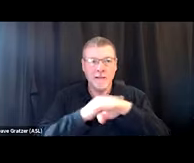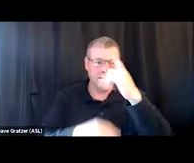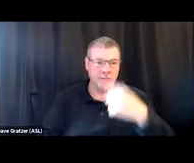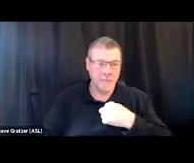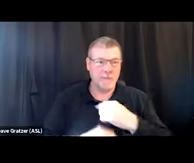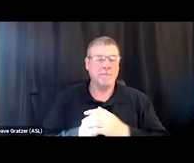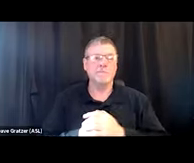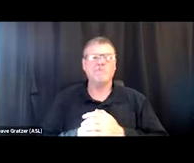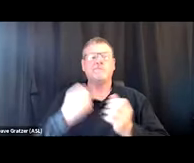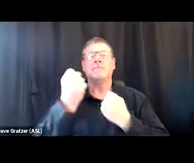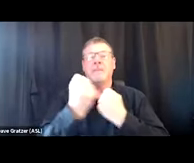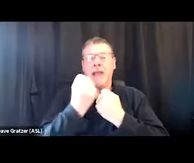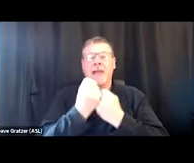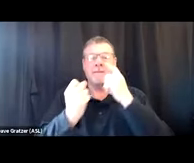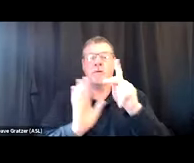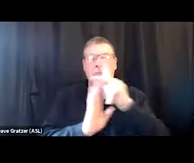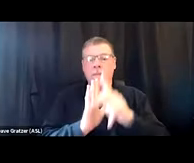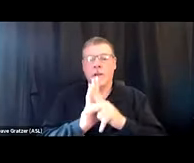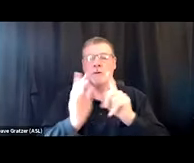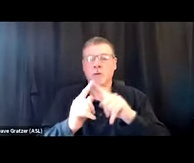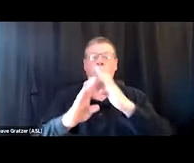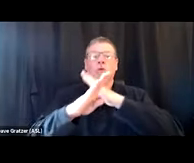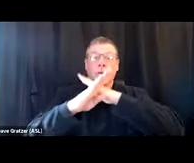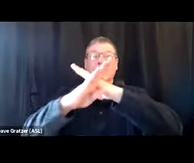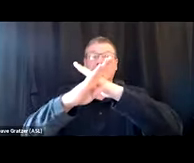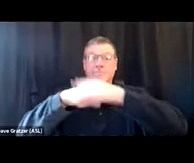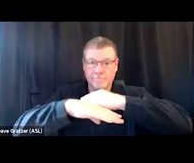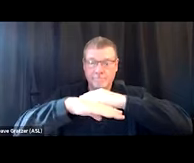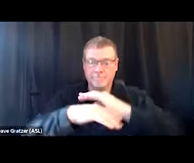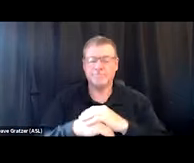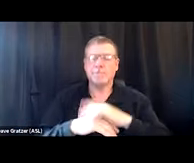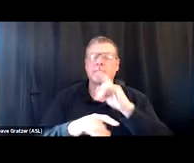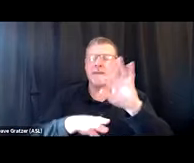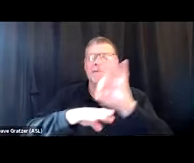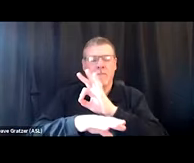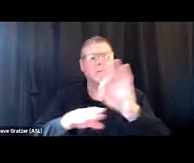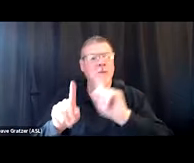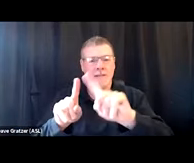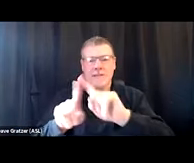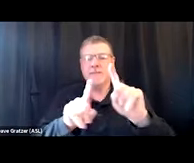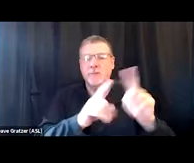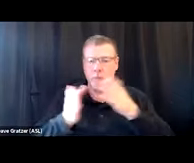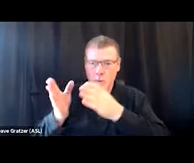Let's advocate for this policy to reduce that barrier." So they function in a number of ways. And I would encourage you, again,